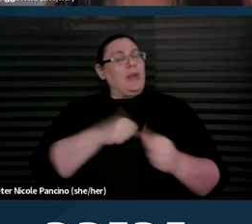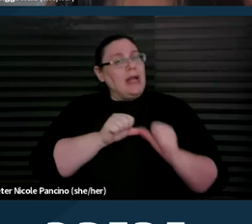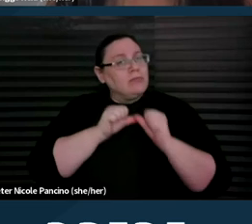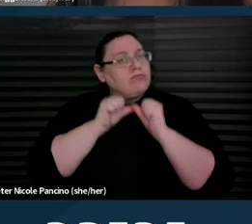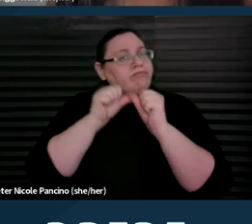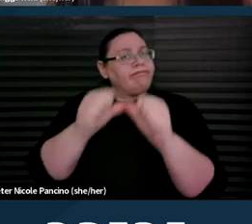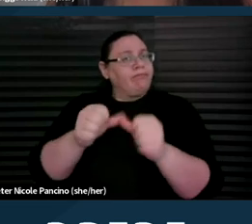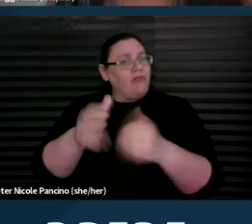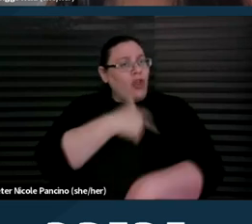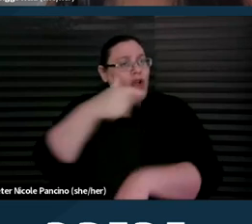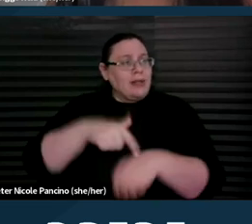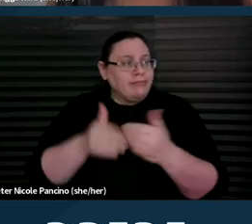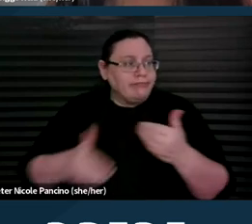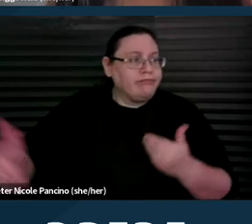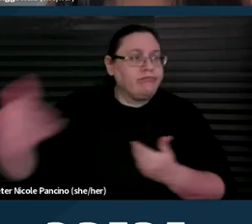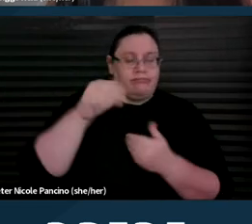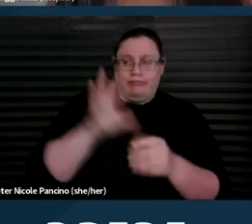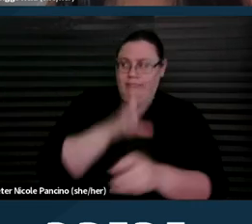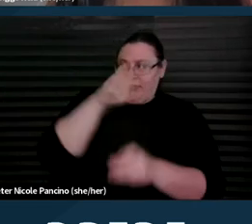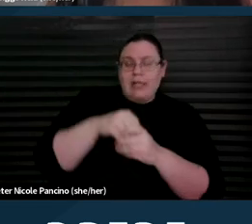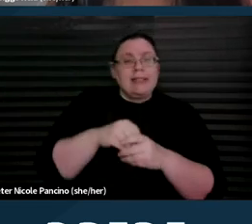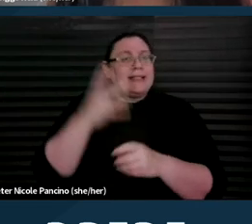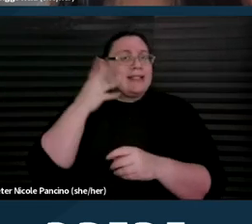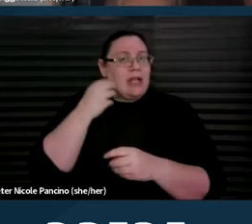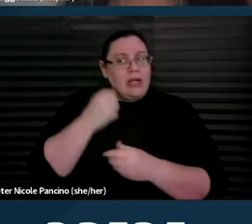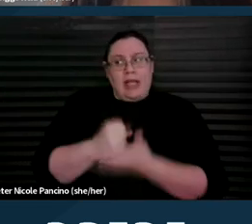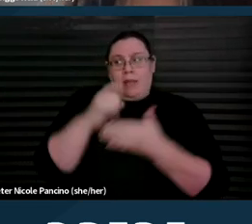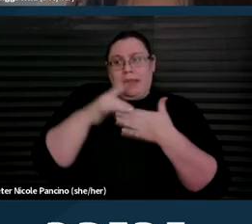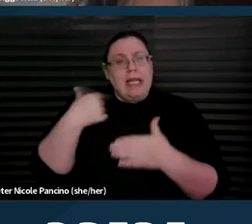Our embodies experiences guide us toward ongoing justice and liberation.